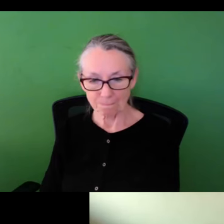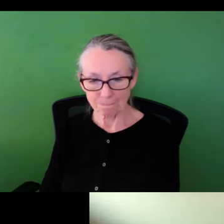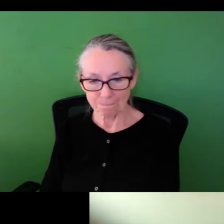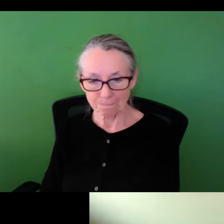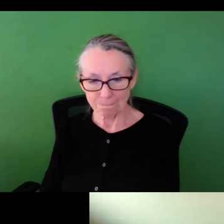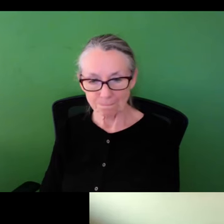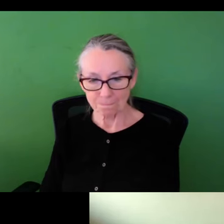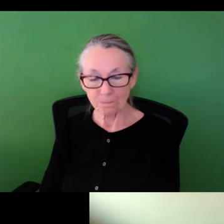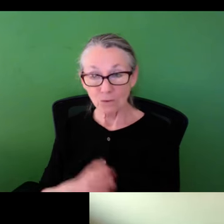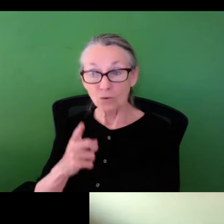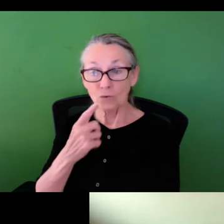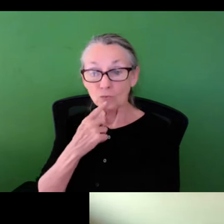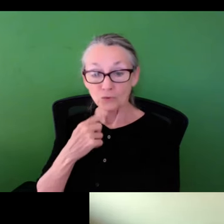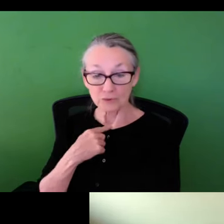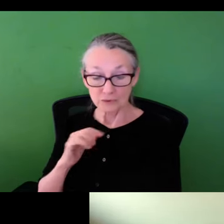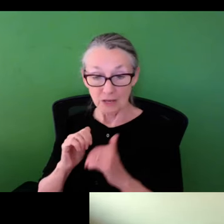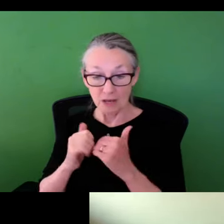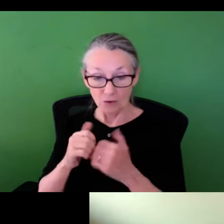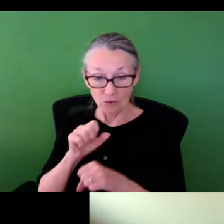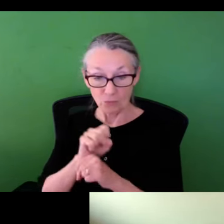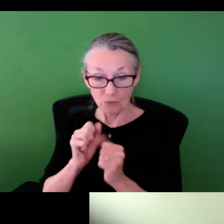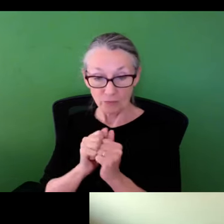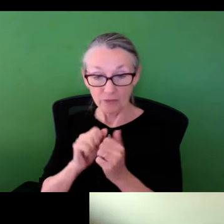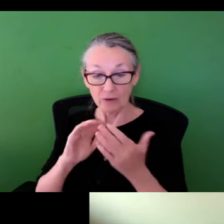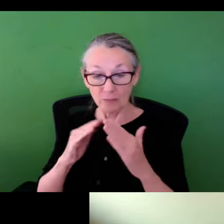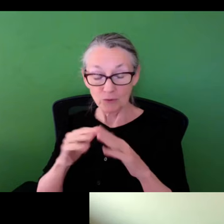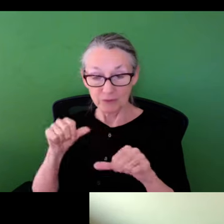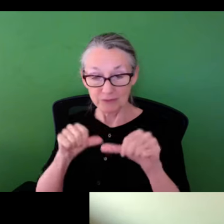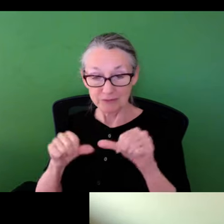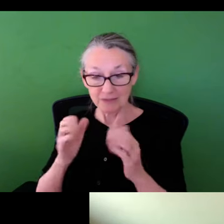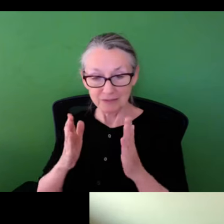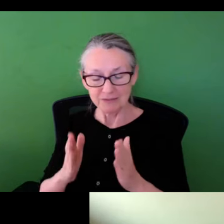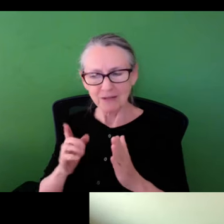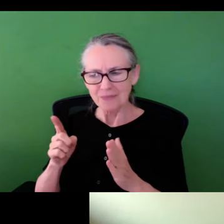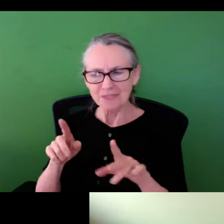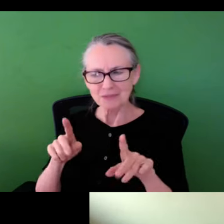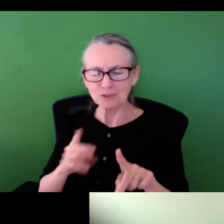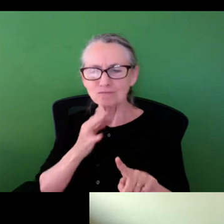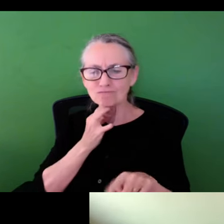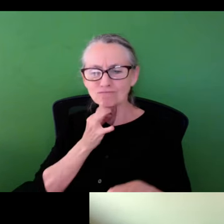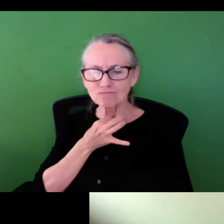question came and and you told us a little bit about how you work with